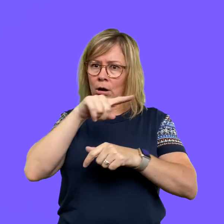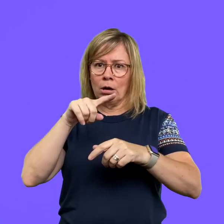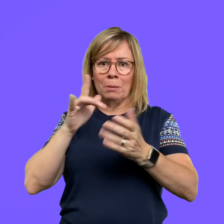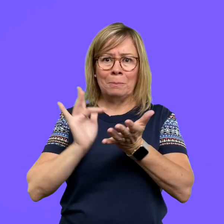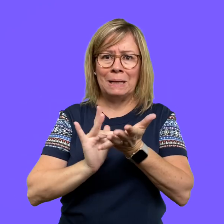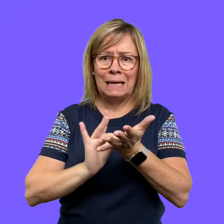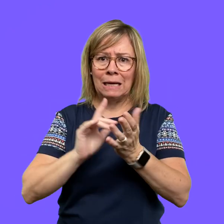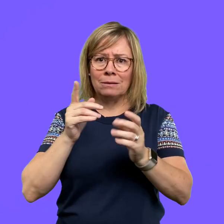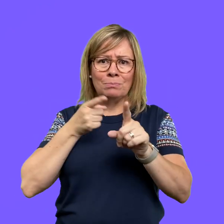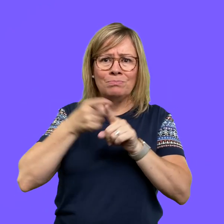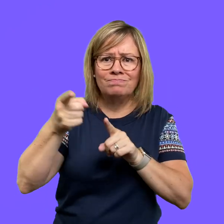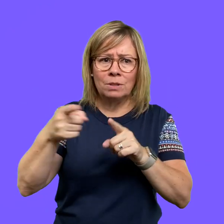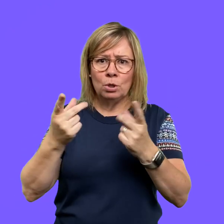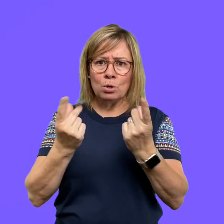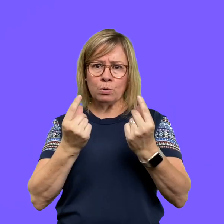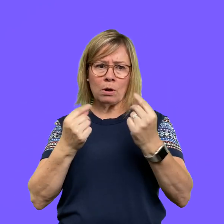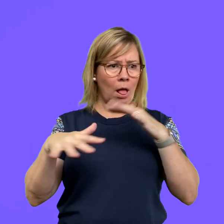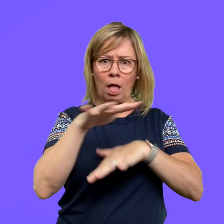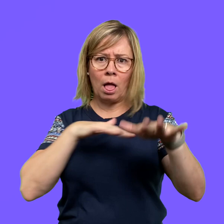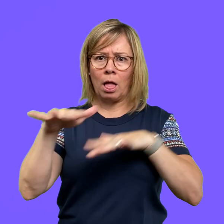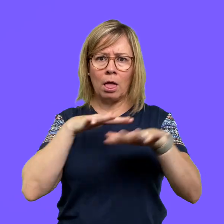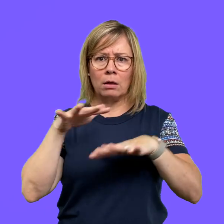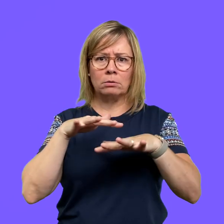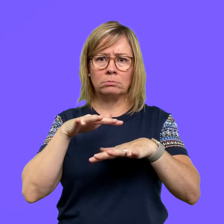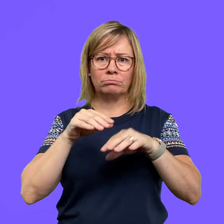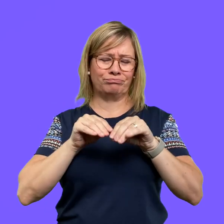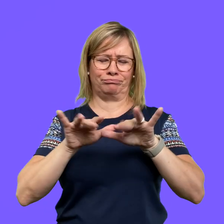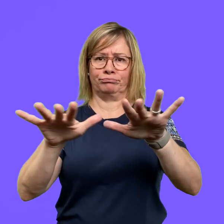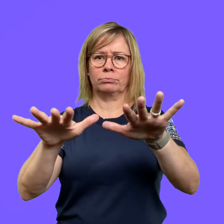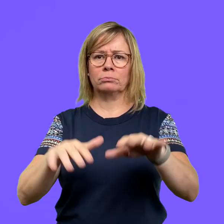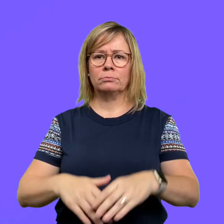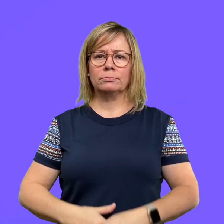medical professionals must rush to determine how to address it.